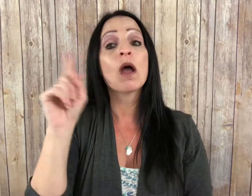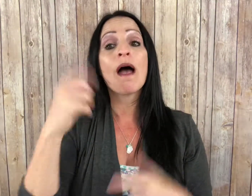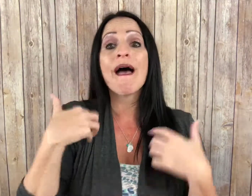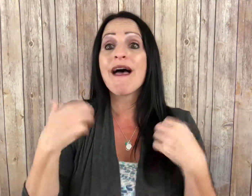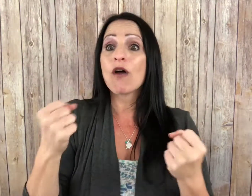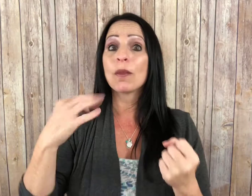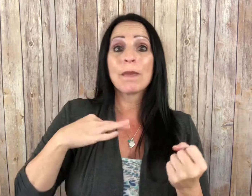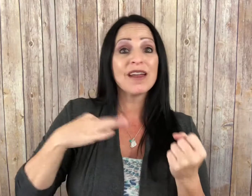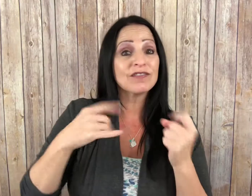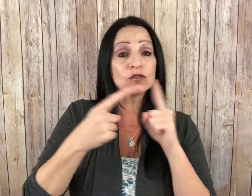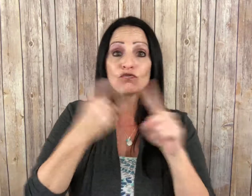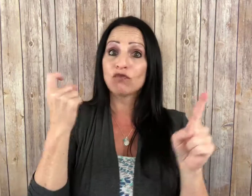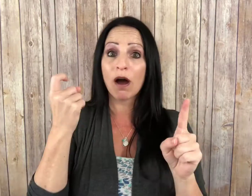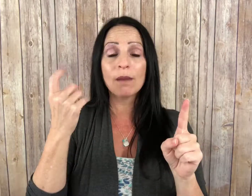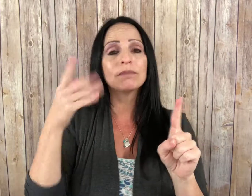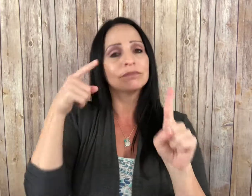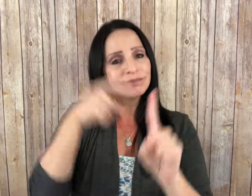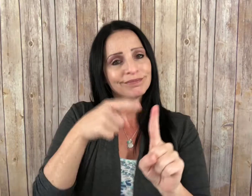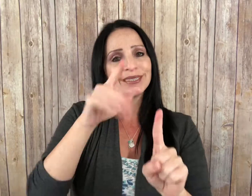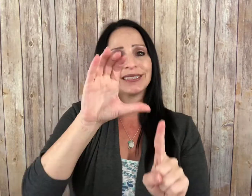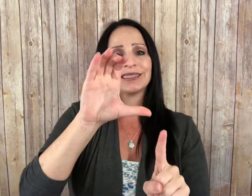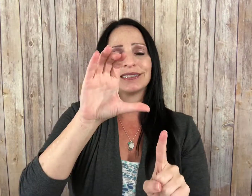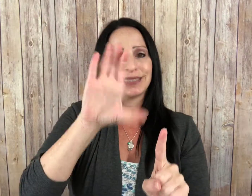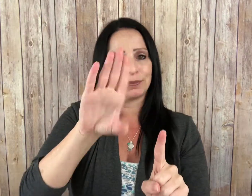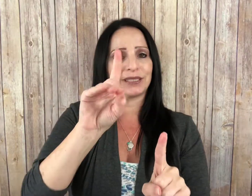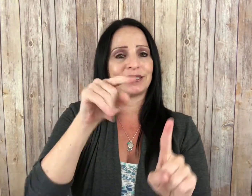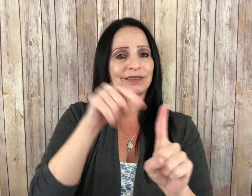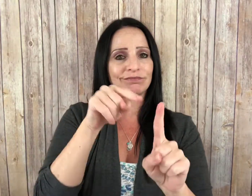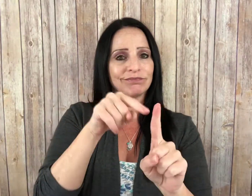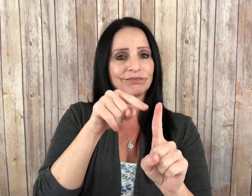Health benefits may be derived from CBD.